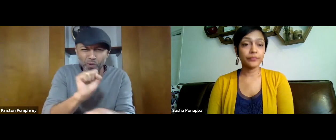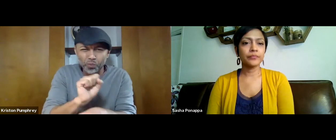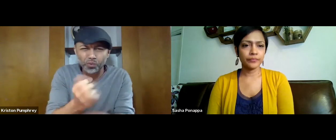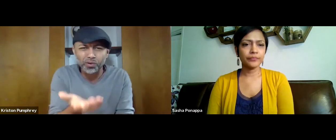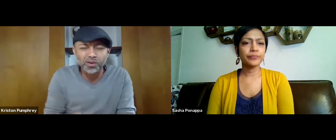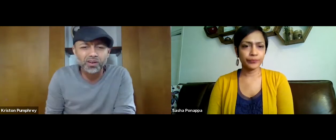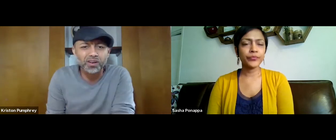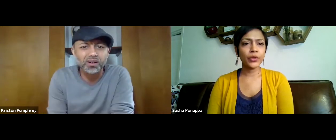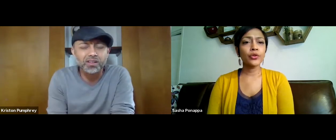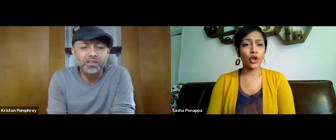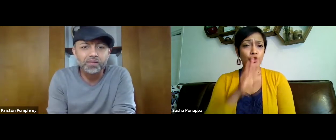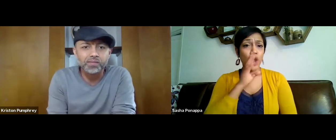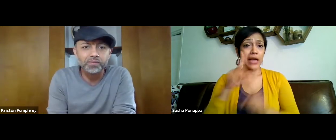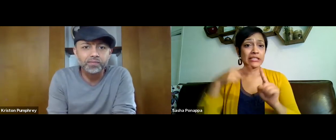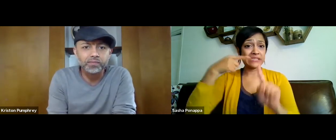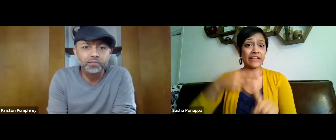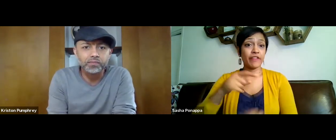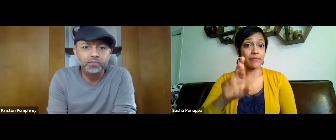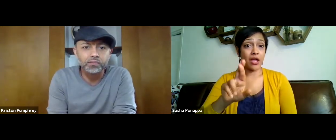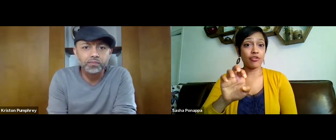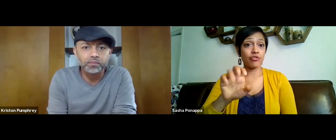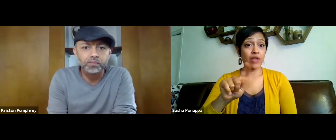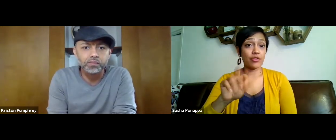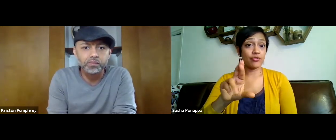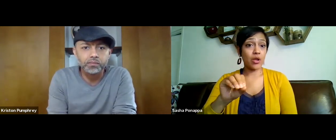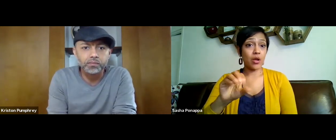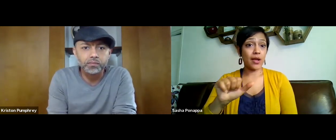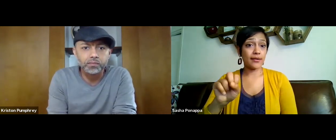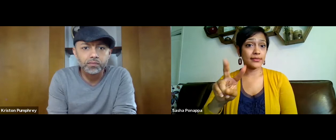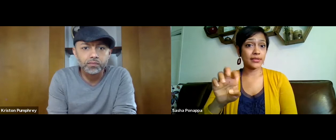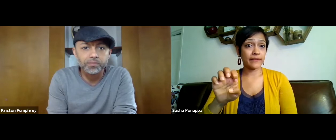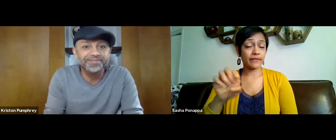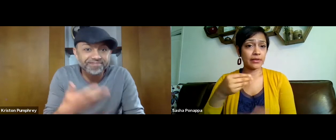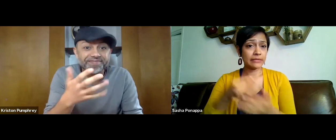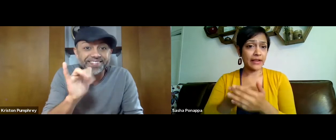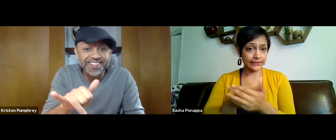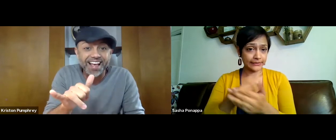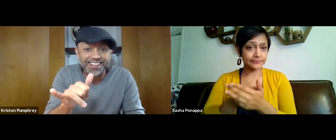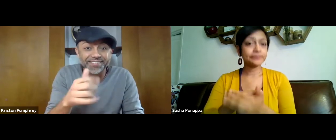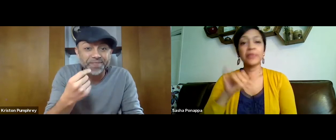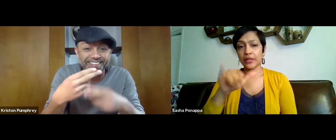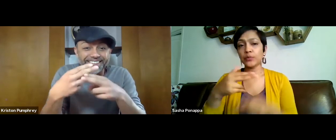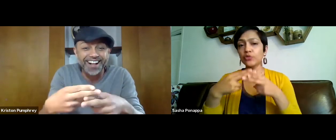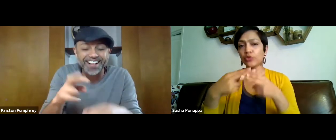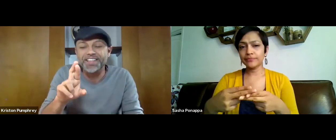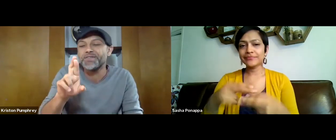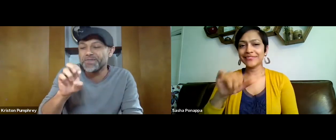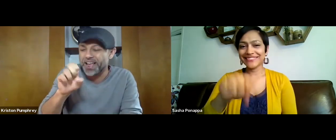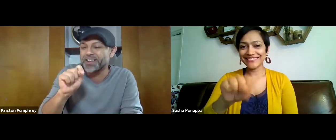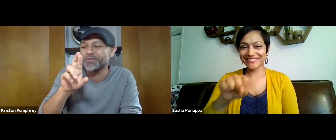so when does the next funding cycle and it's priority work? You mean for the retroactive spending?